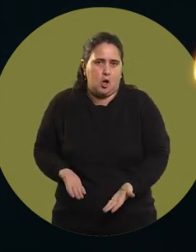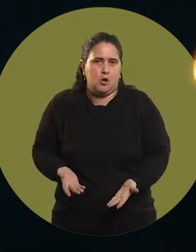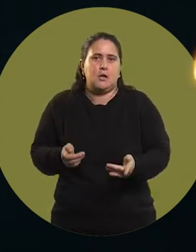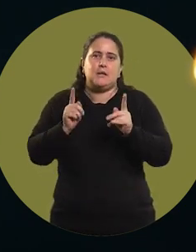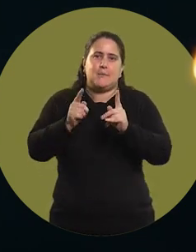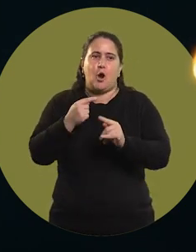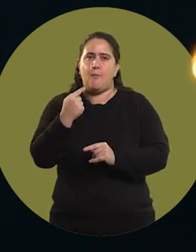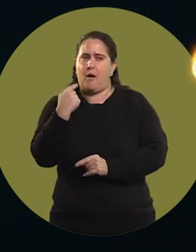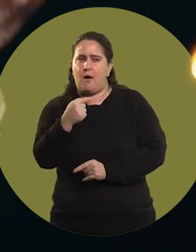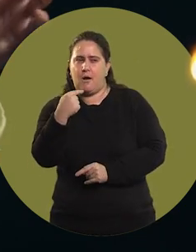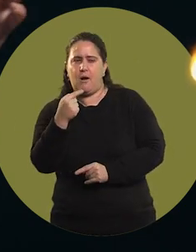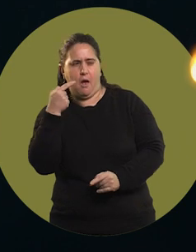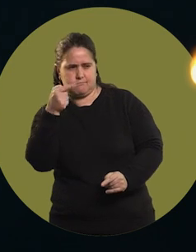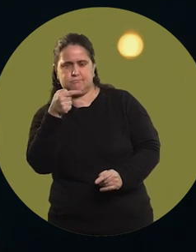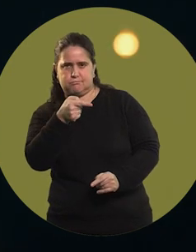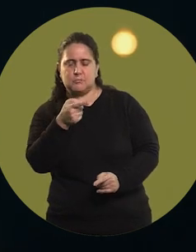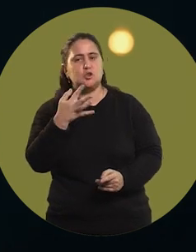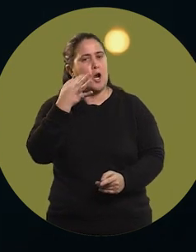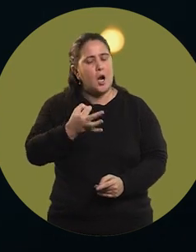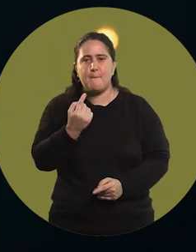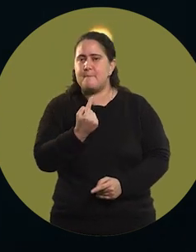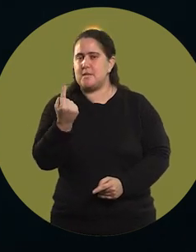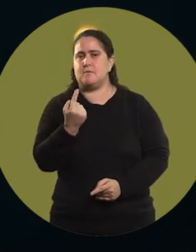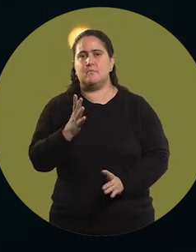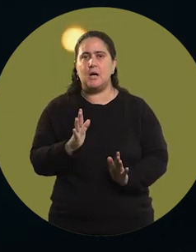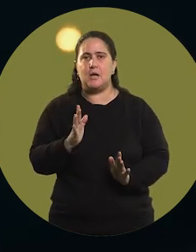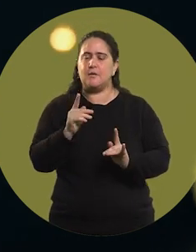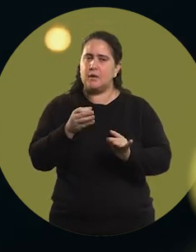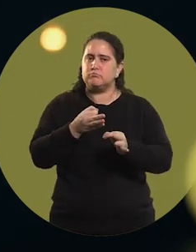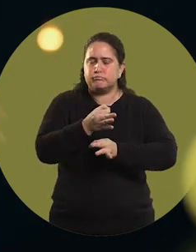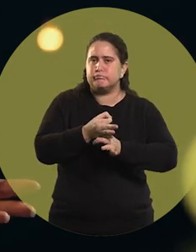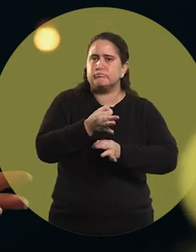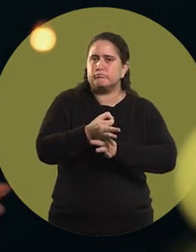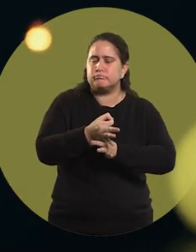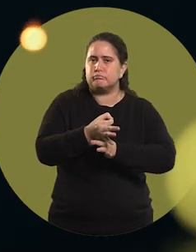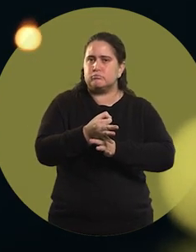and they suffer many prejudices. And I think that, basically, you have to educate